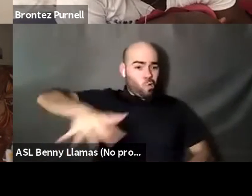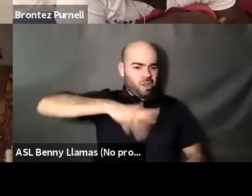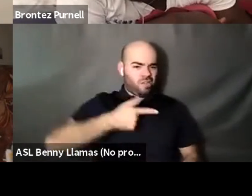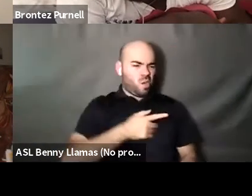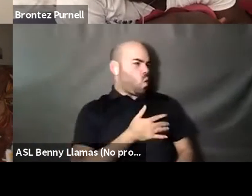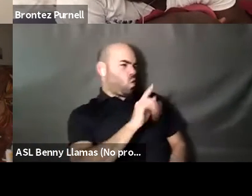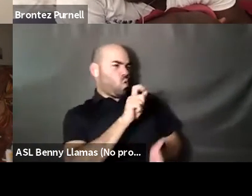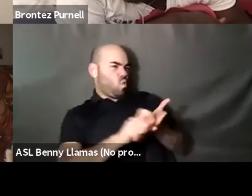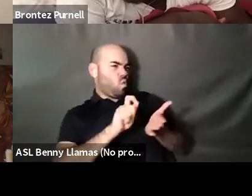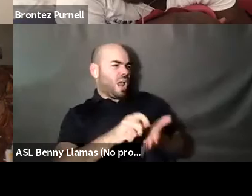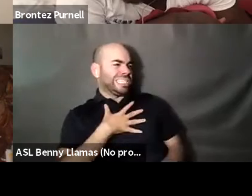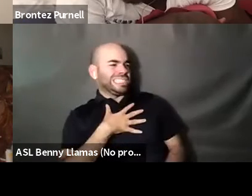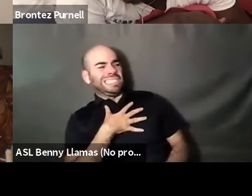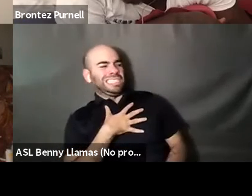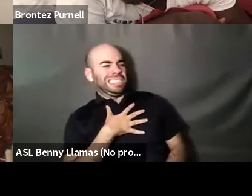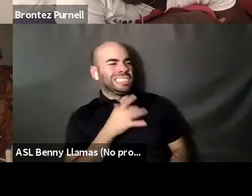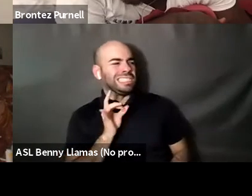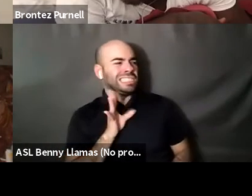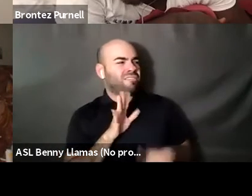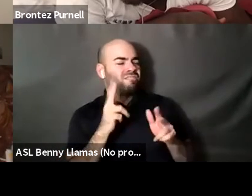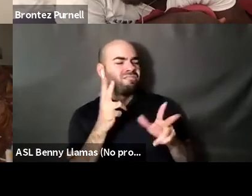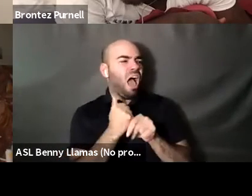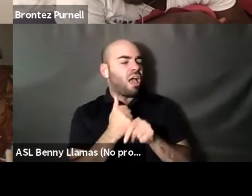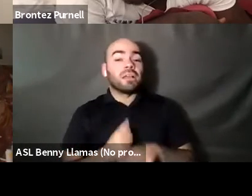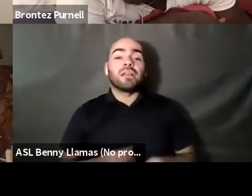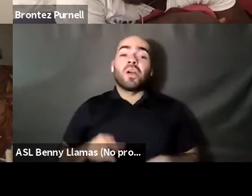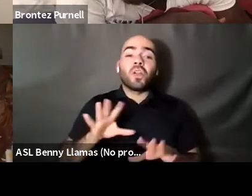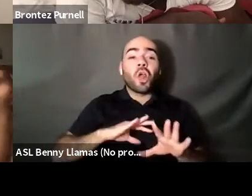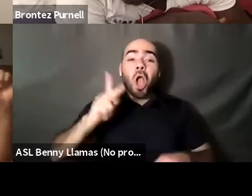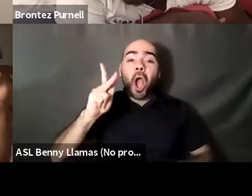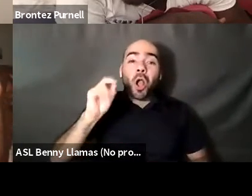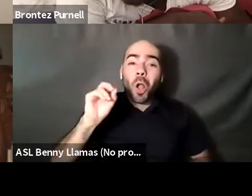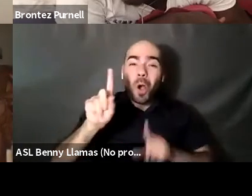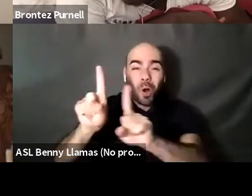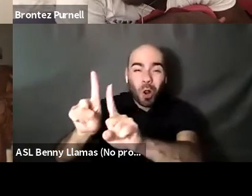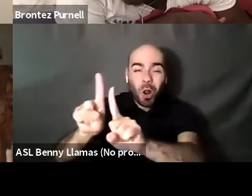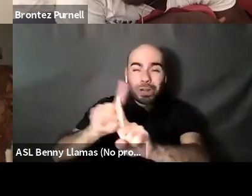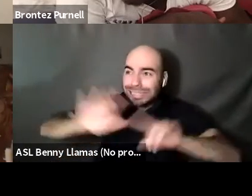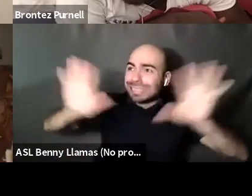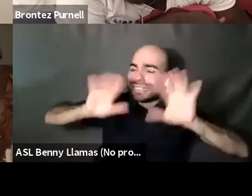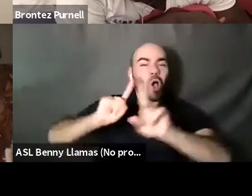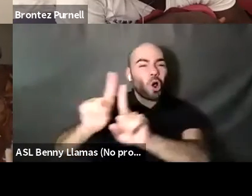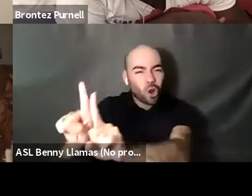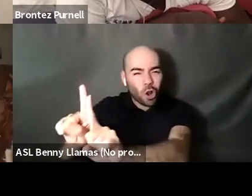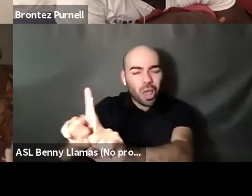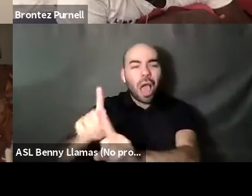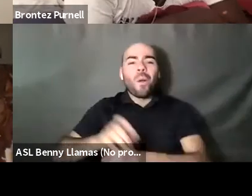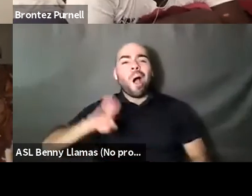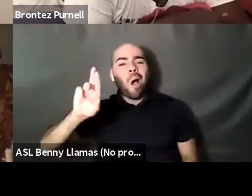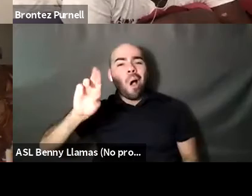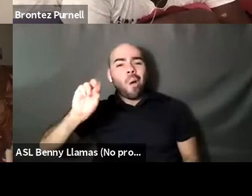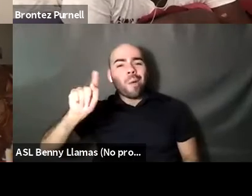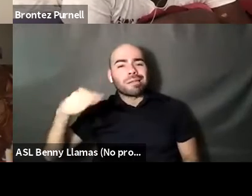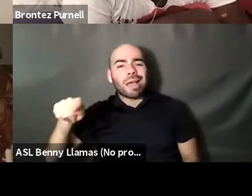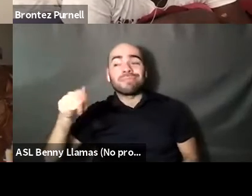Kenyon Farrow (he/him/his): And so I wanna yeah first gay coco, coco hang on one sec, and only get brought tears and Rhonda here on this and then we'll look back around and then I'm open it up to the